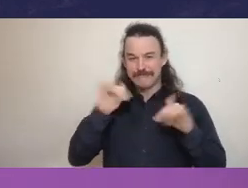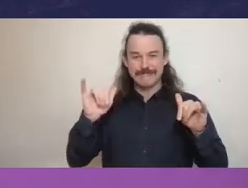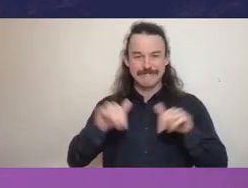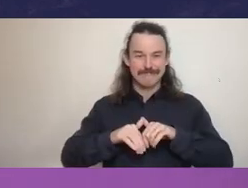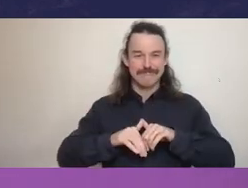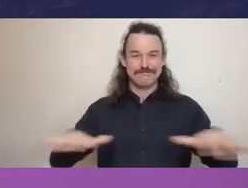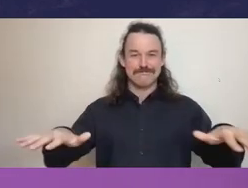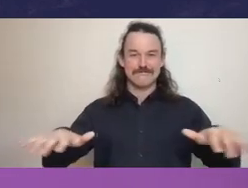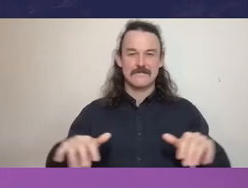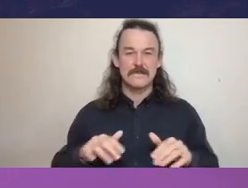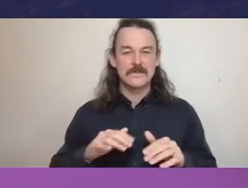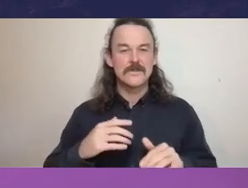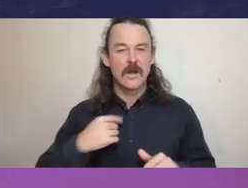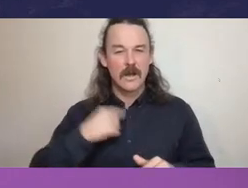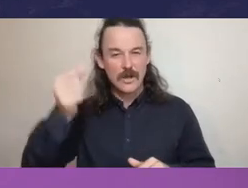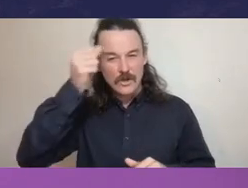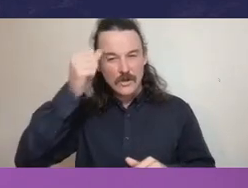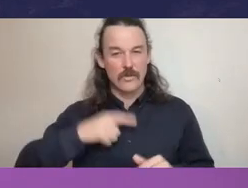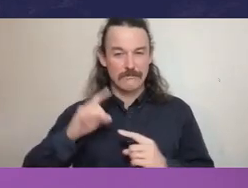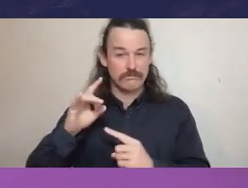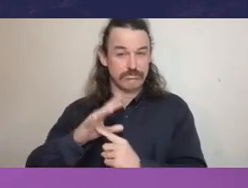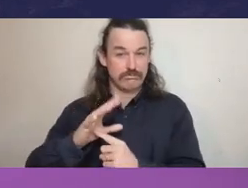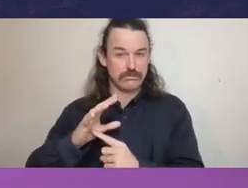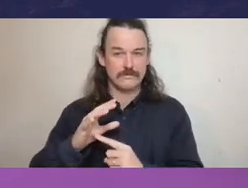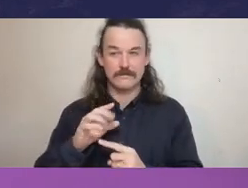the importance of that culture being set.